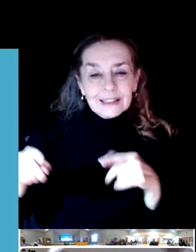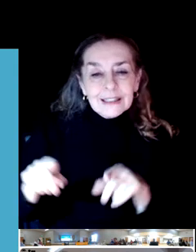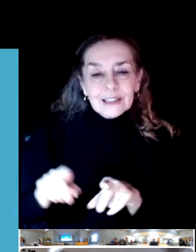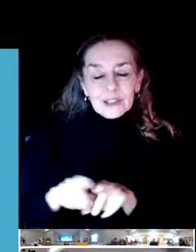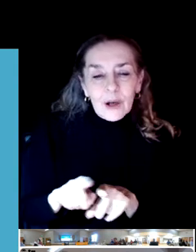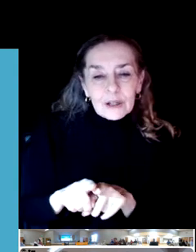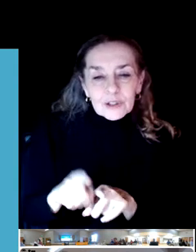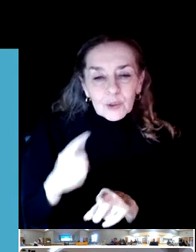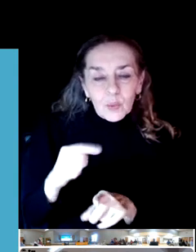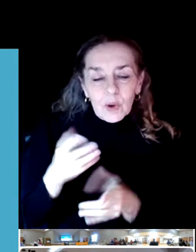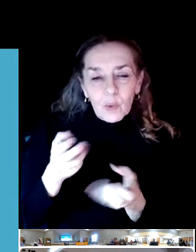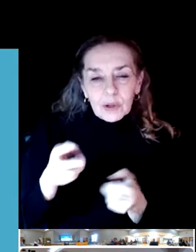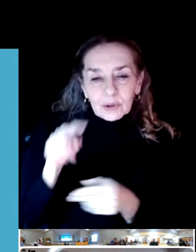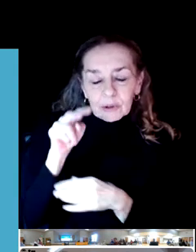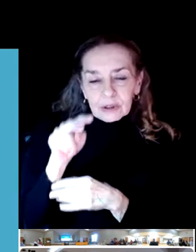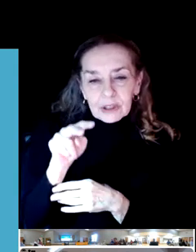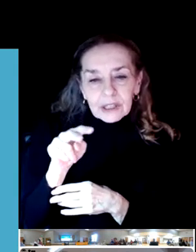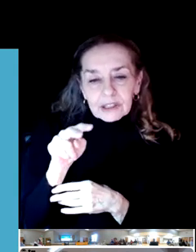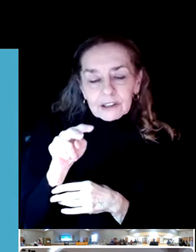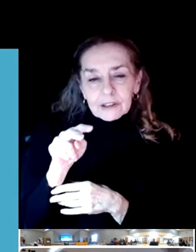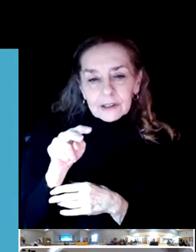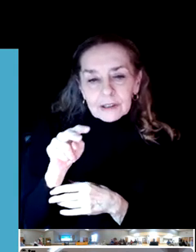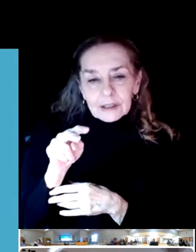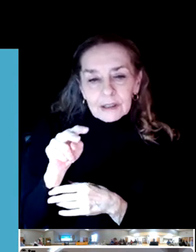by ethnic background.